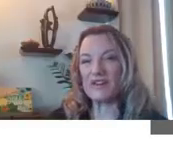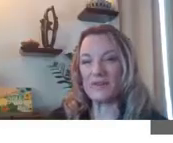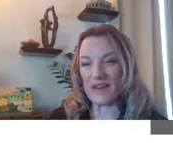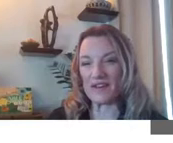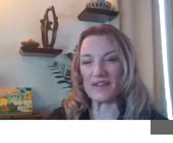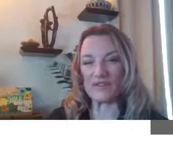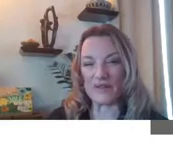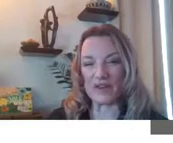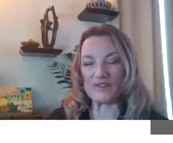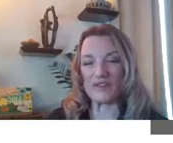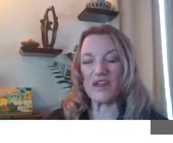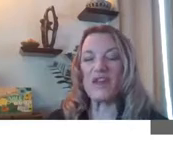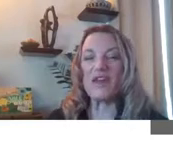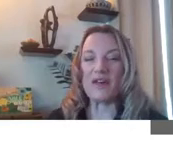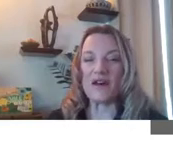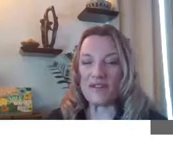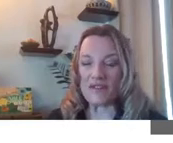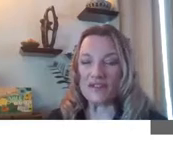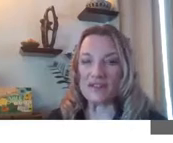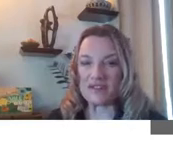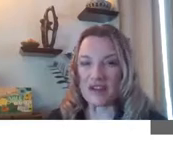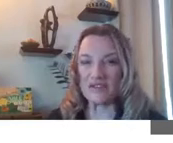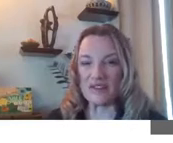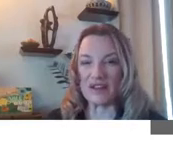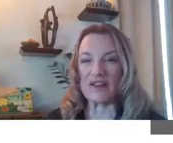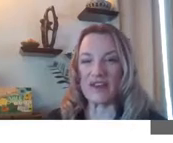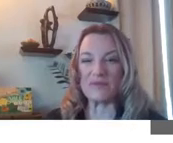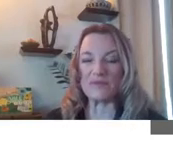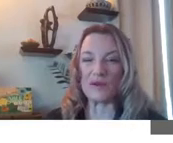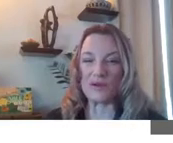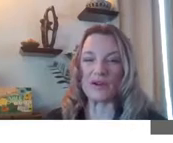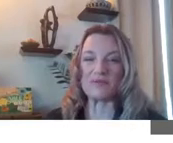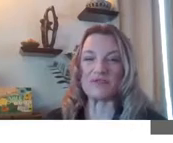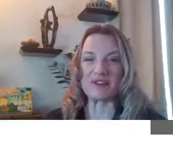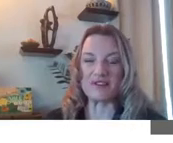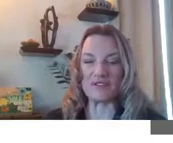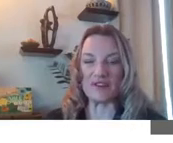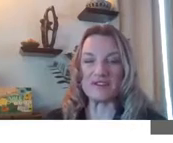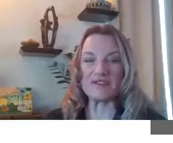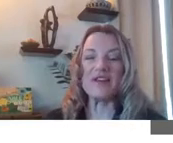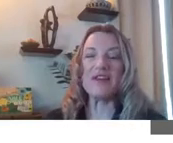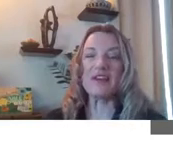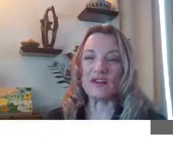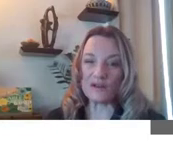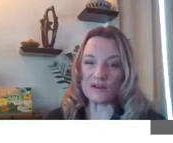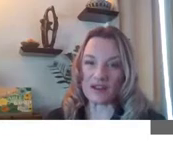dependent information about federal and state related. ABLE programs and activities, including